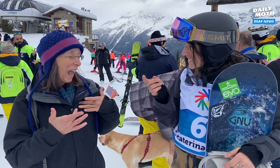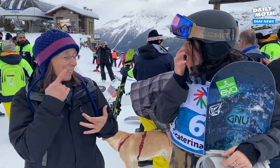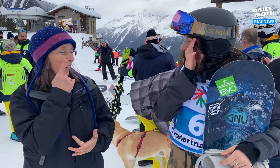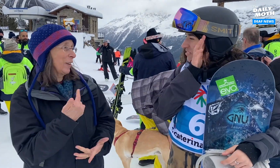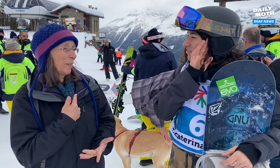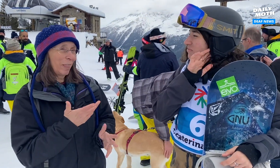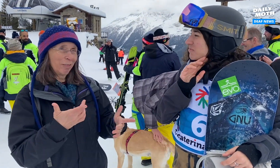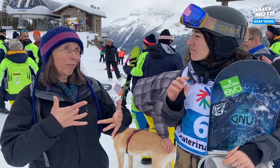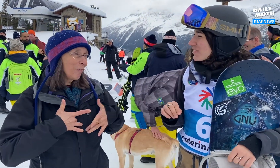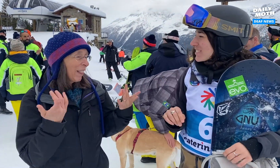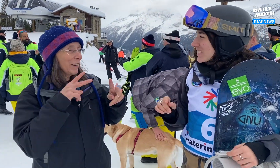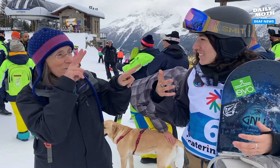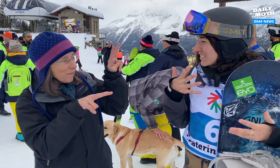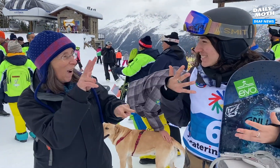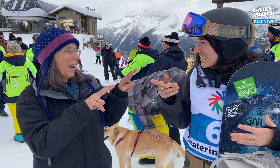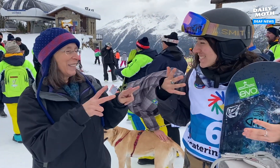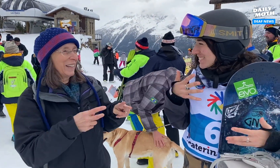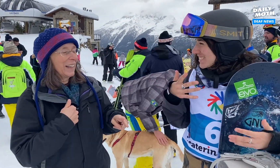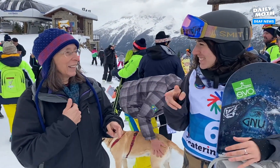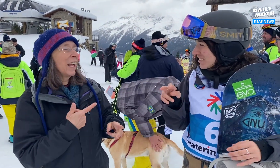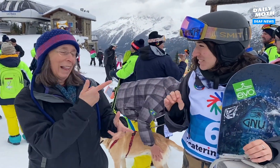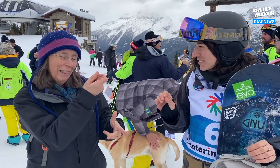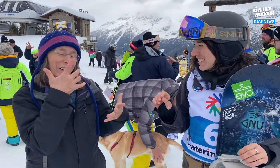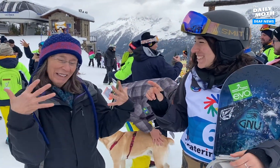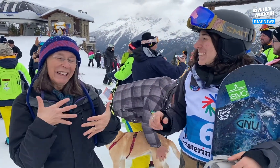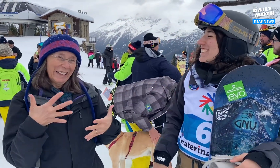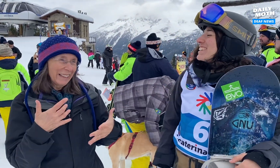I’m excited for you. I’m thrilled to watch you. Were you scared or nervous? Yes, I was a bit afraid.